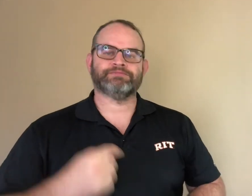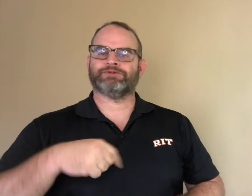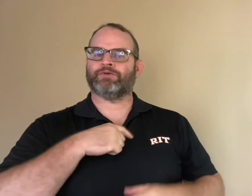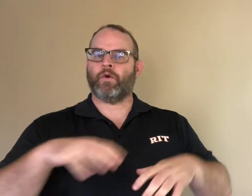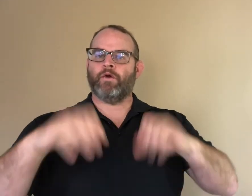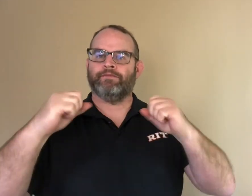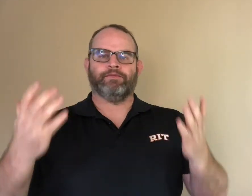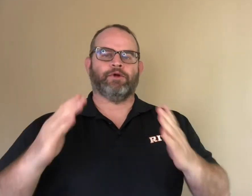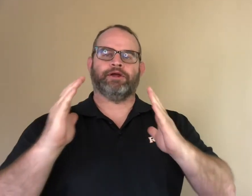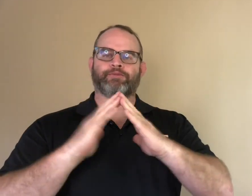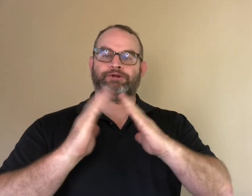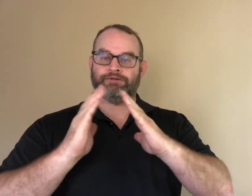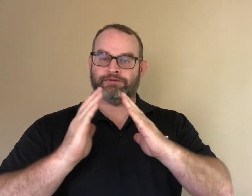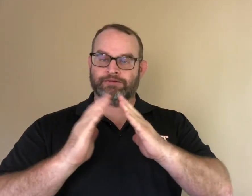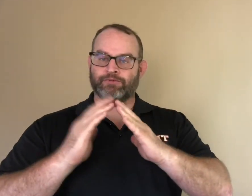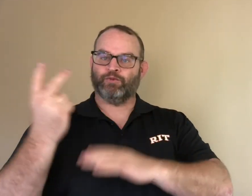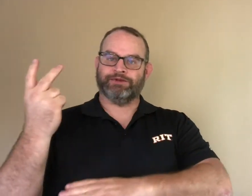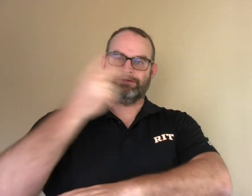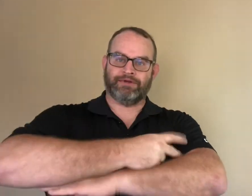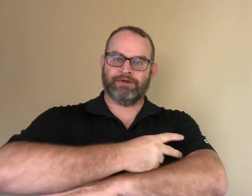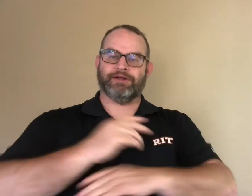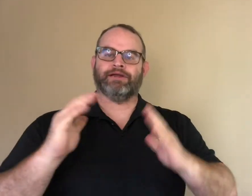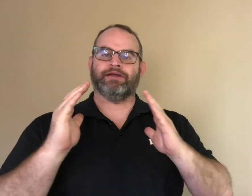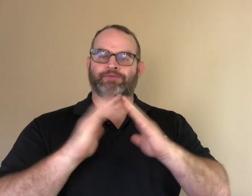We invited deaf people to participate in the event.